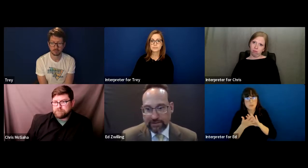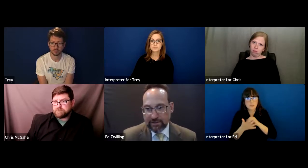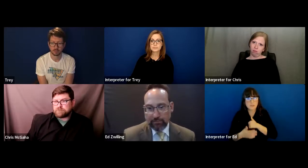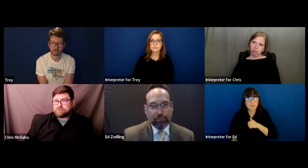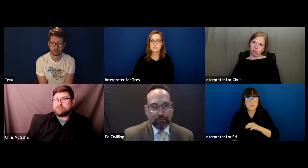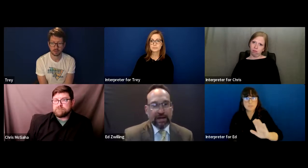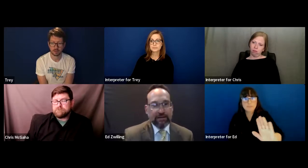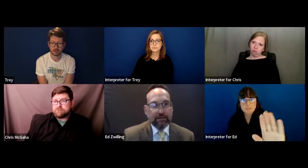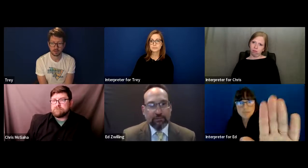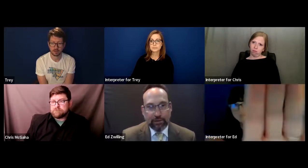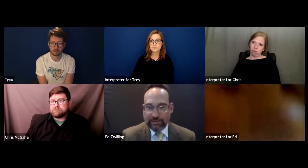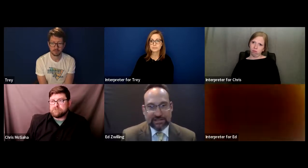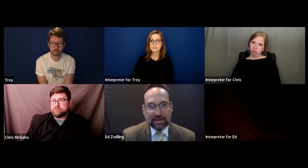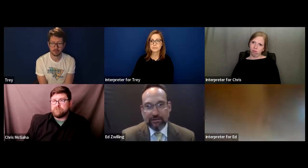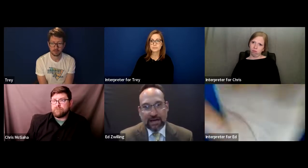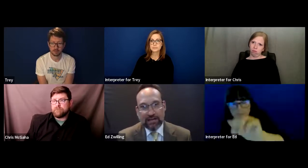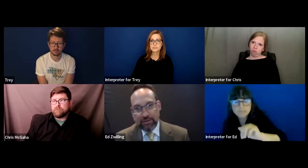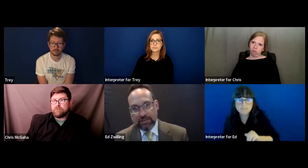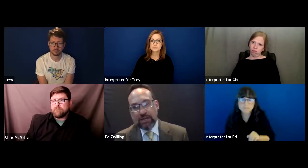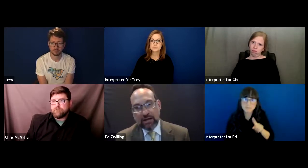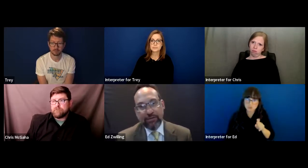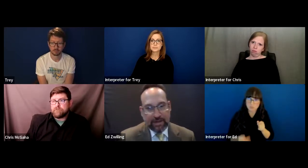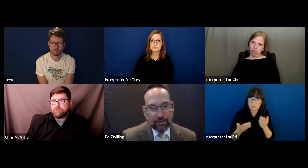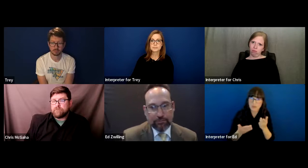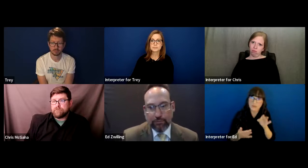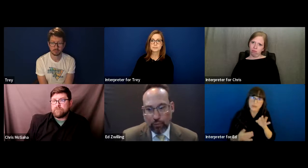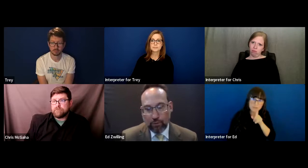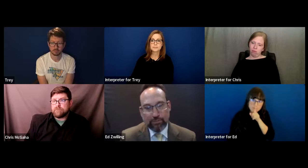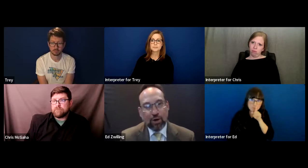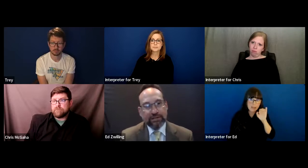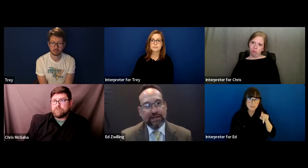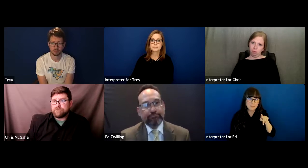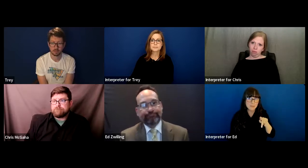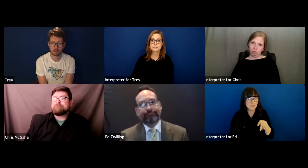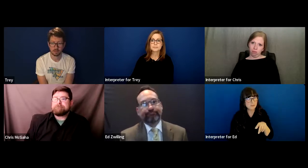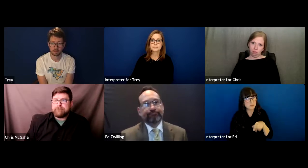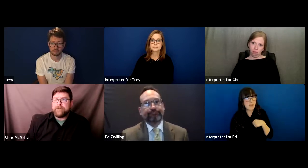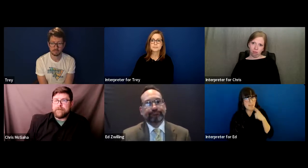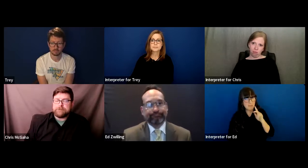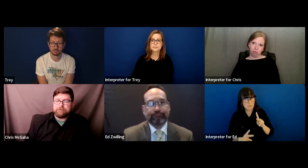then that's going to be provided. But if it's not in the IEP, I think that could well be balked at.